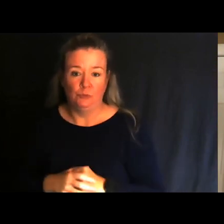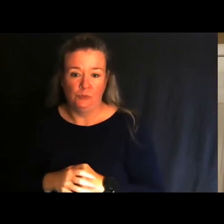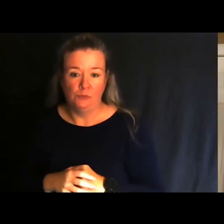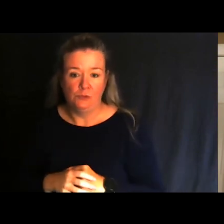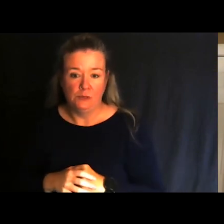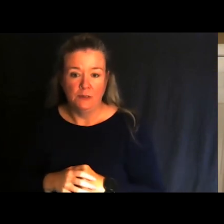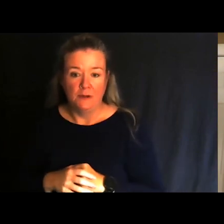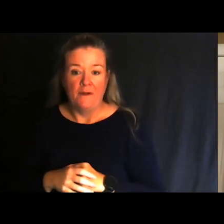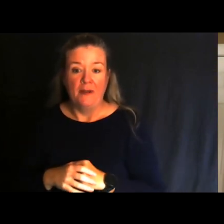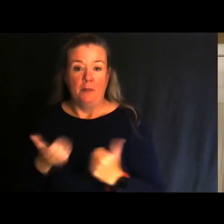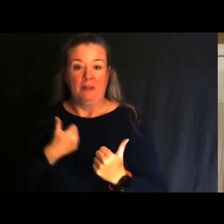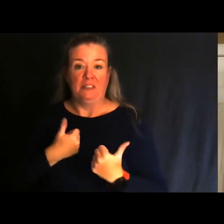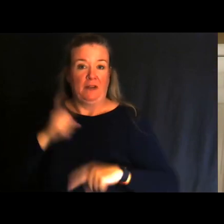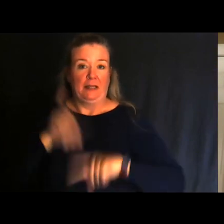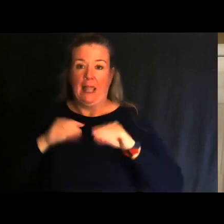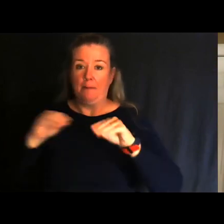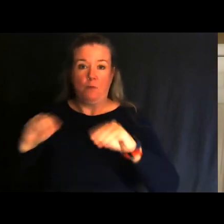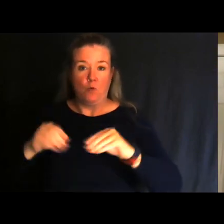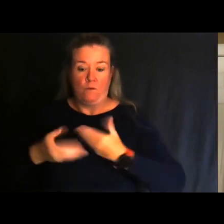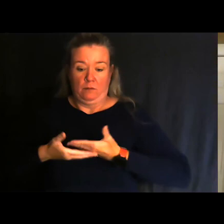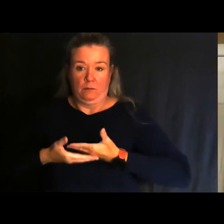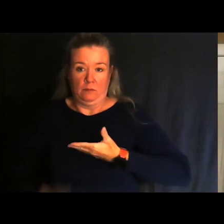Being a paraplegic, I look at things a little bit differently.